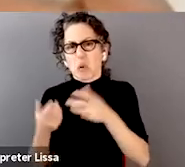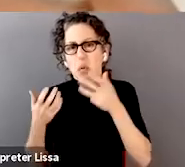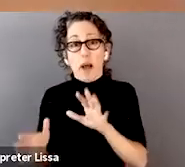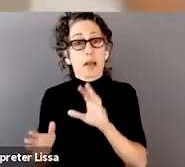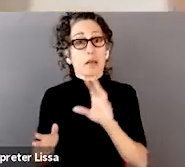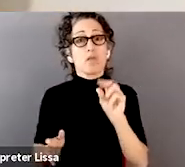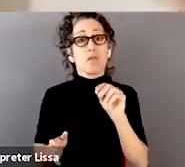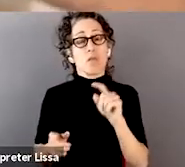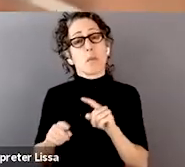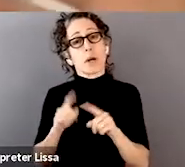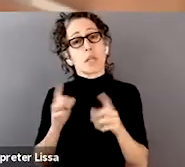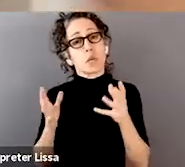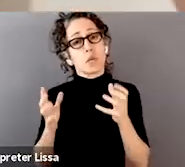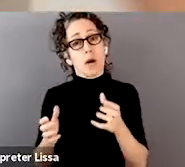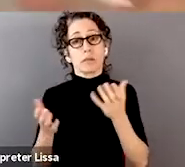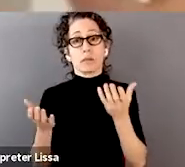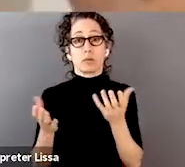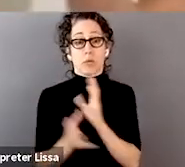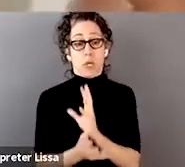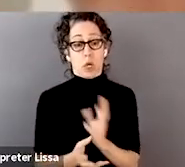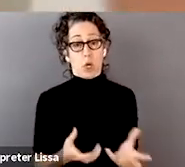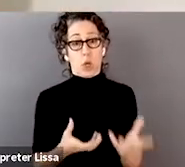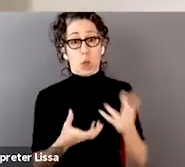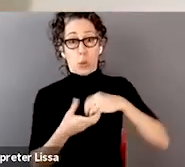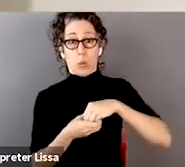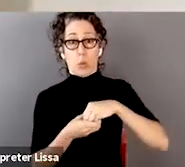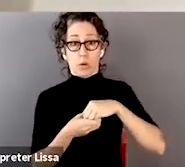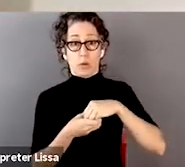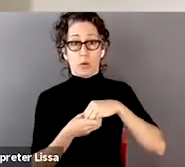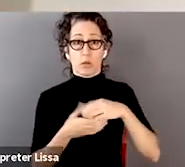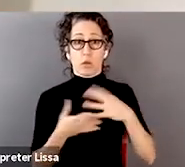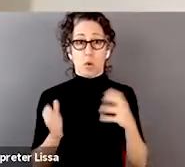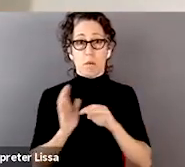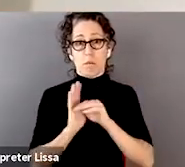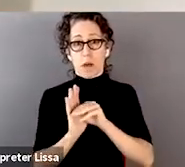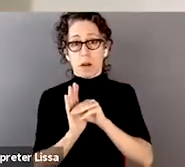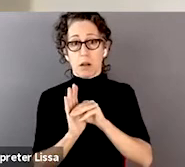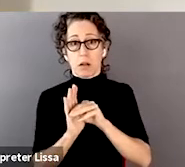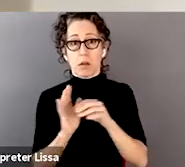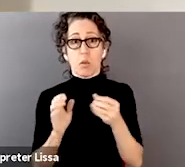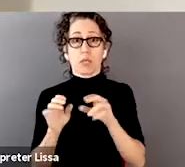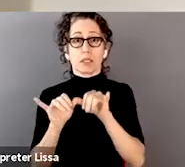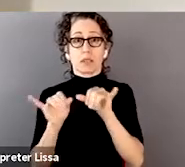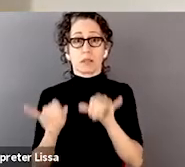where we have models or systems or technology that only works for a very specific group of people.